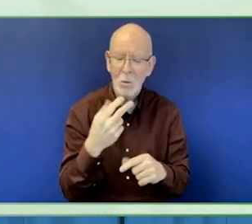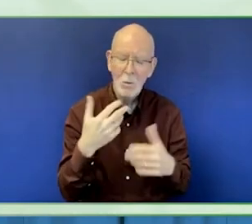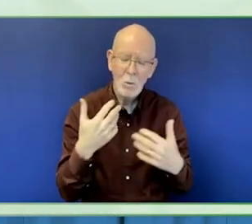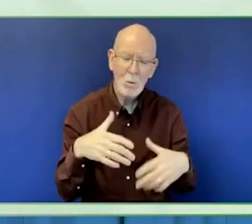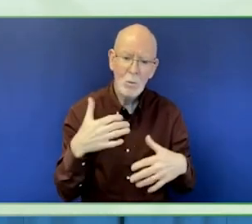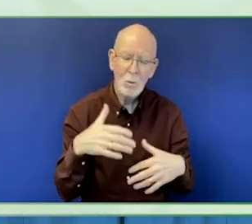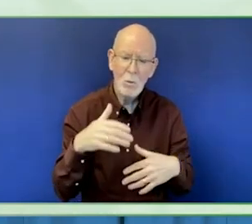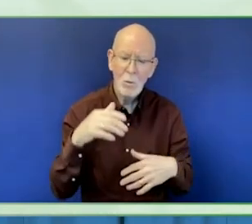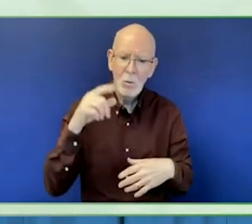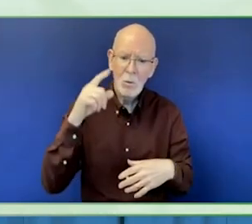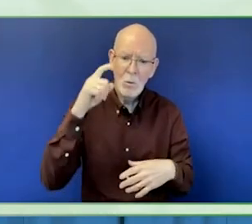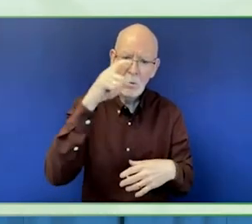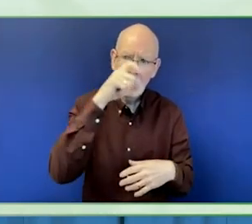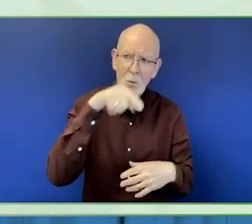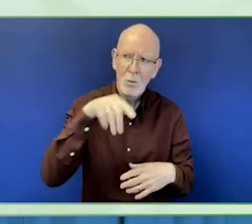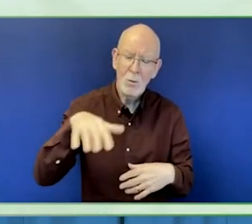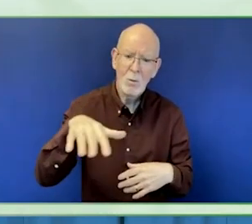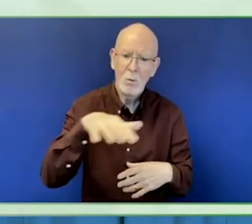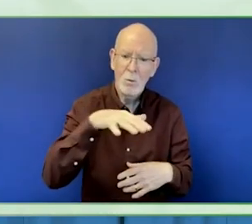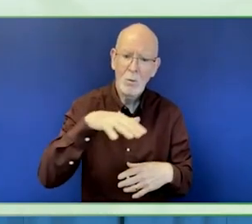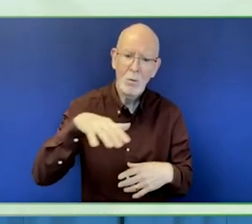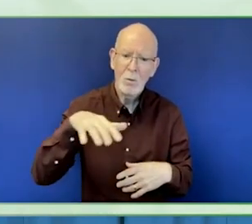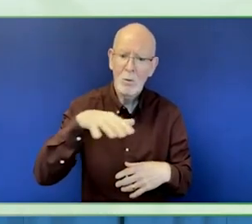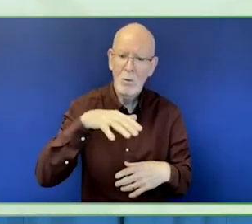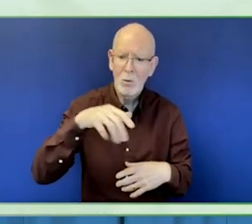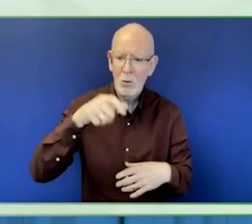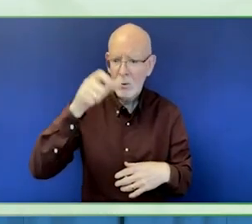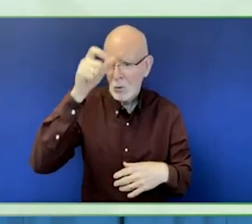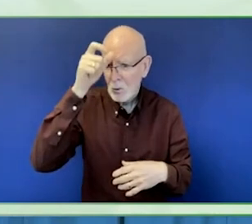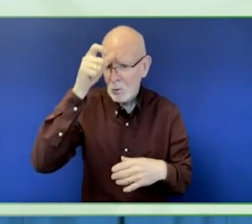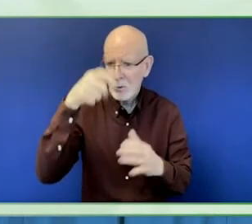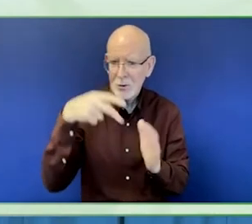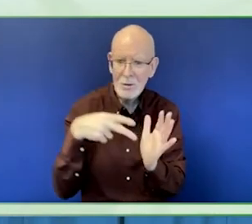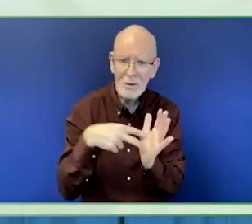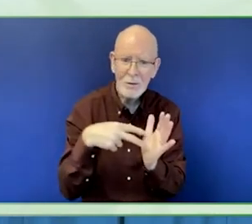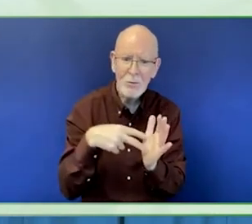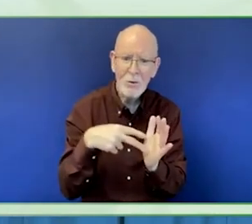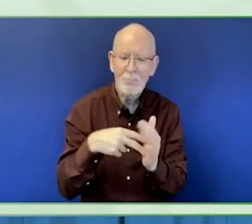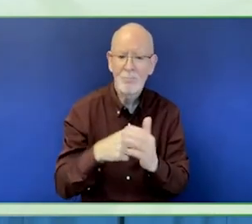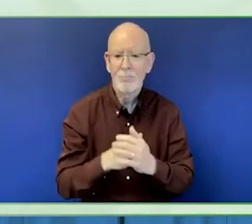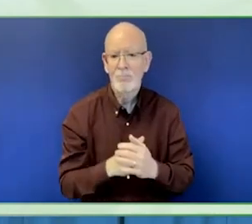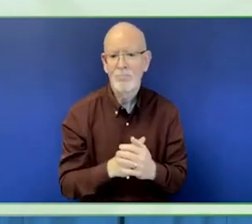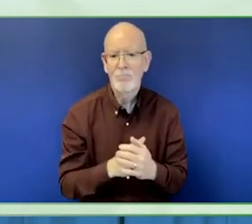supported us and I would like to say the supporters welcomed.